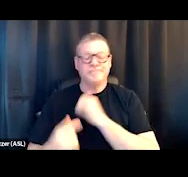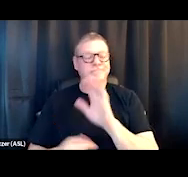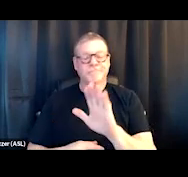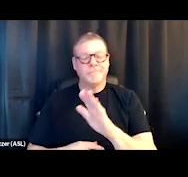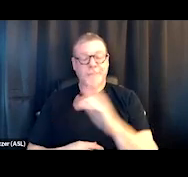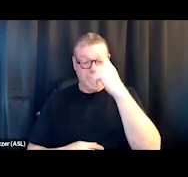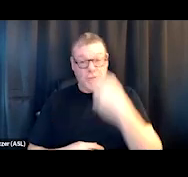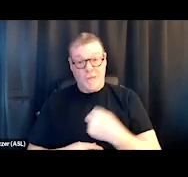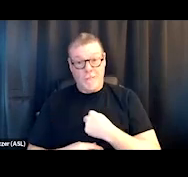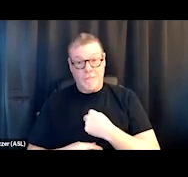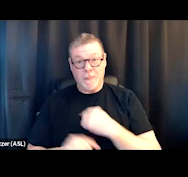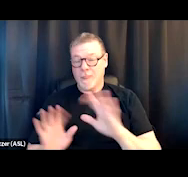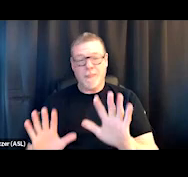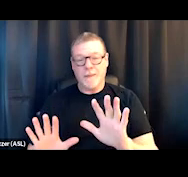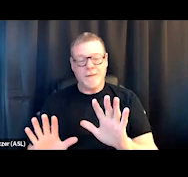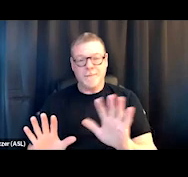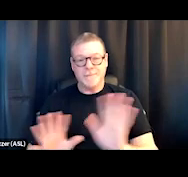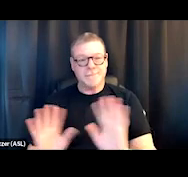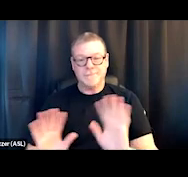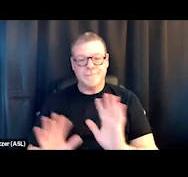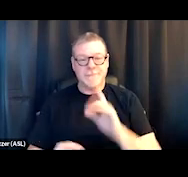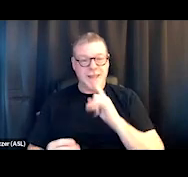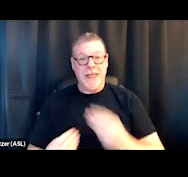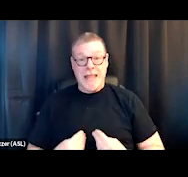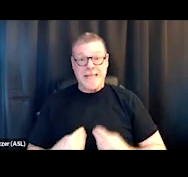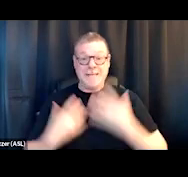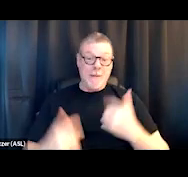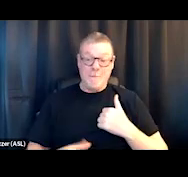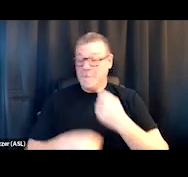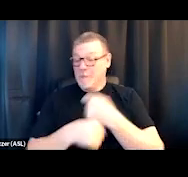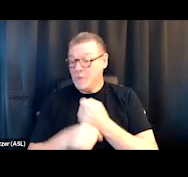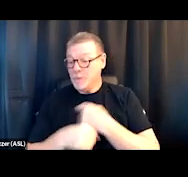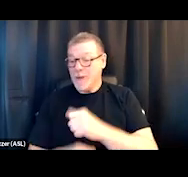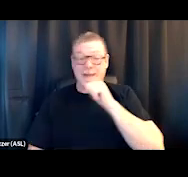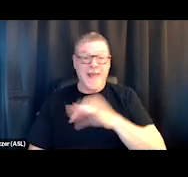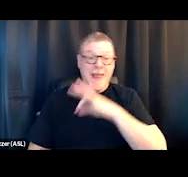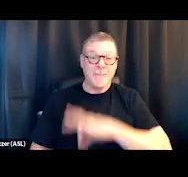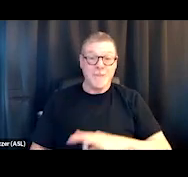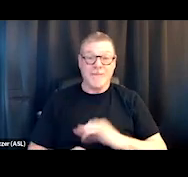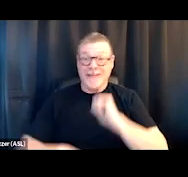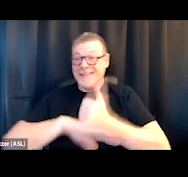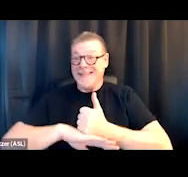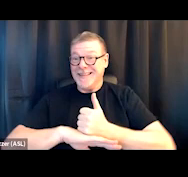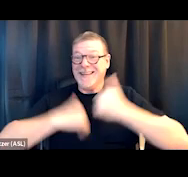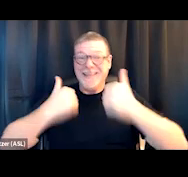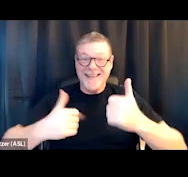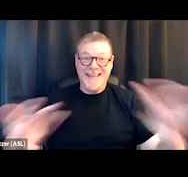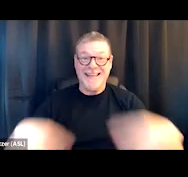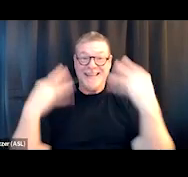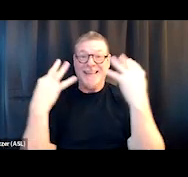or people aren't inspired by me creating a nonprofit organization. People are in- Or growing one.